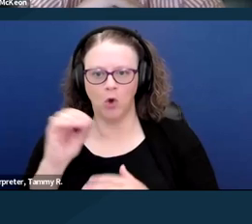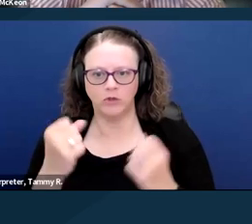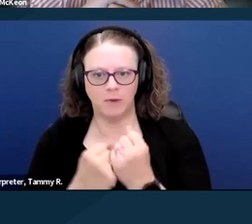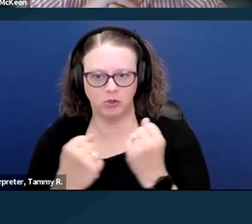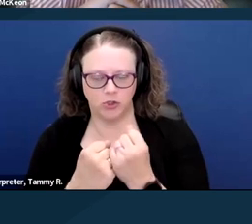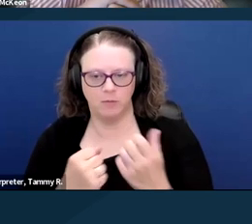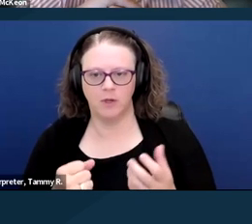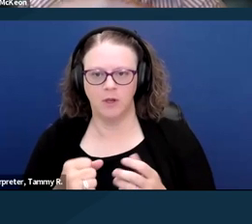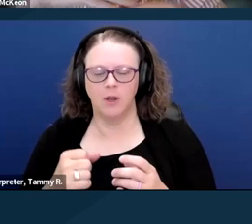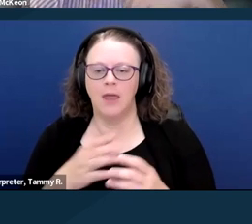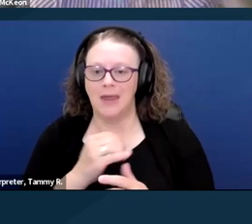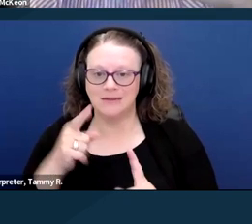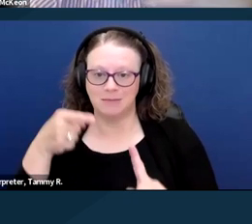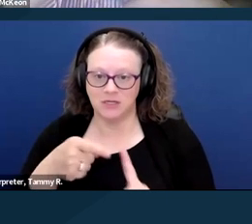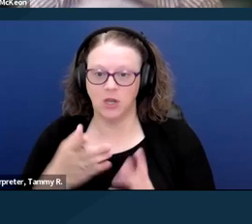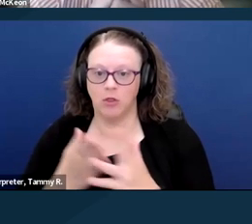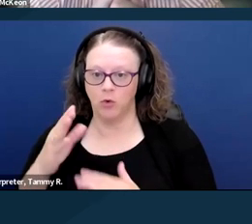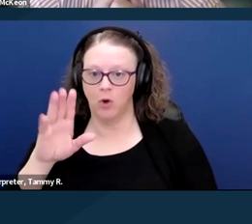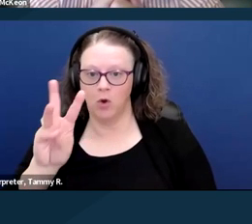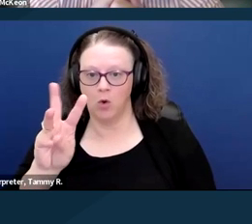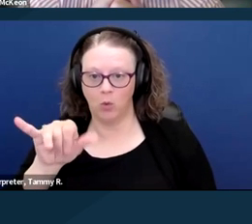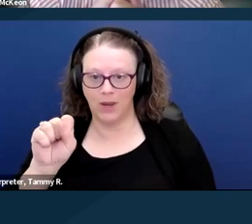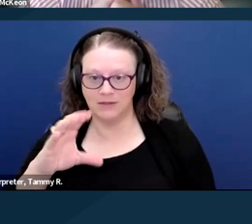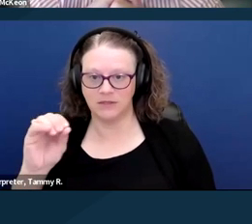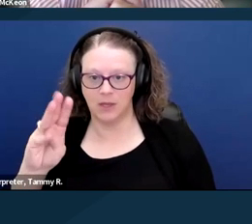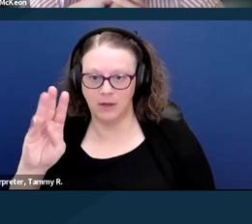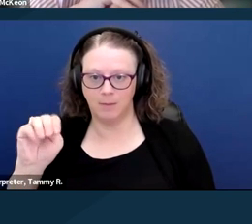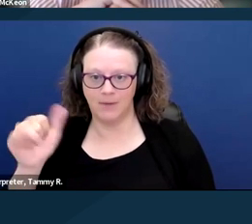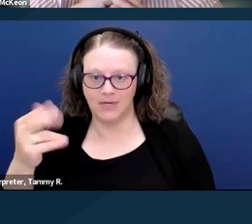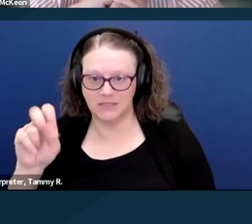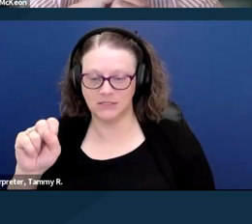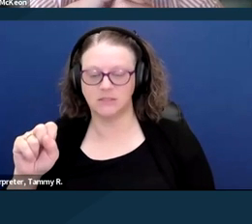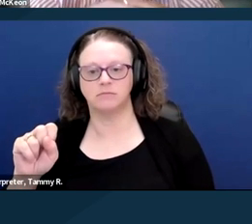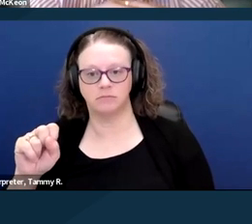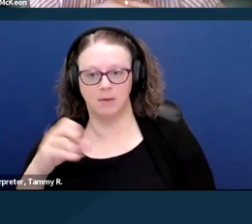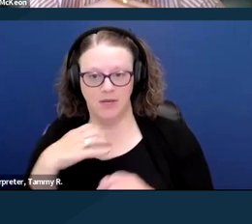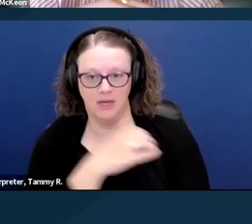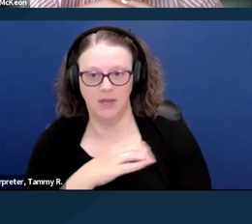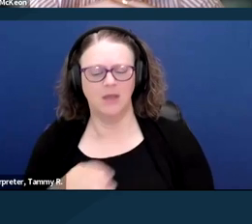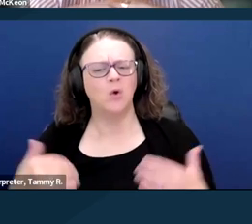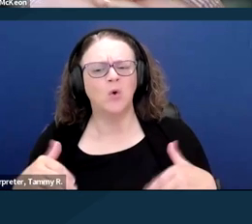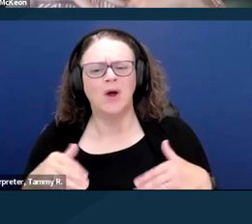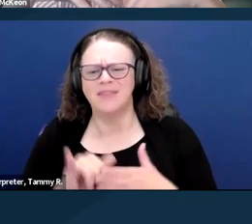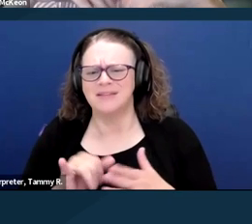the Ways & Means committee and say, "This is clearly something which has a lot of support. This is clearly something which has,